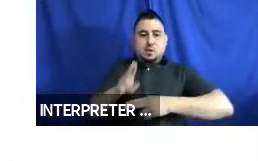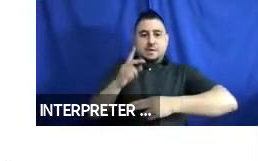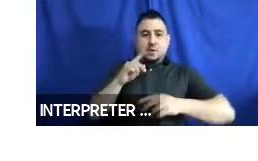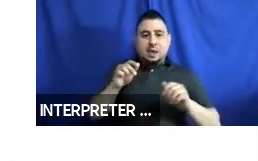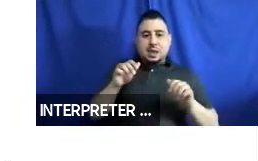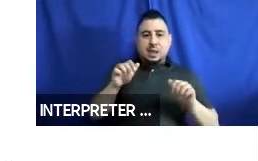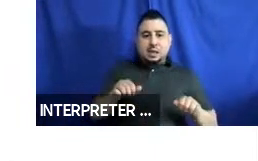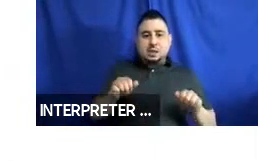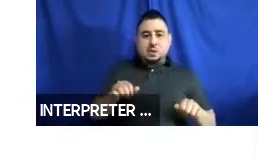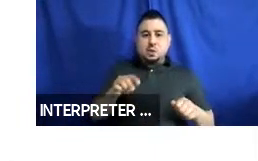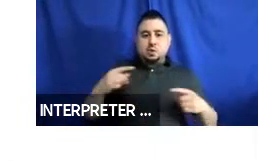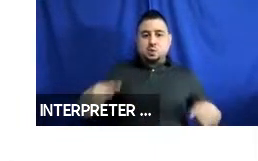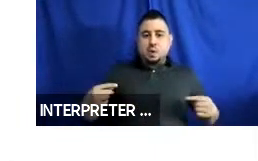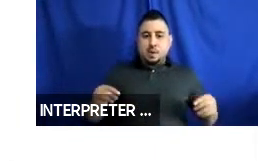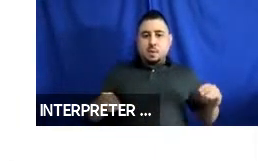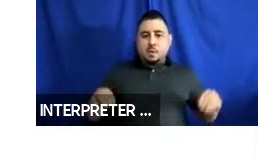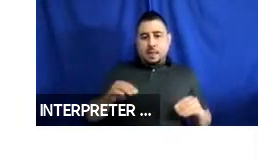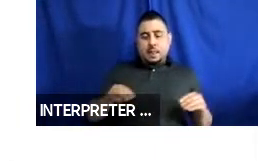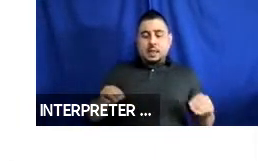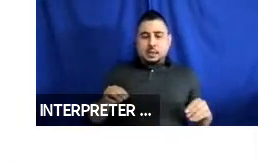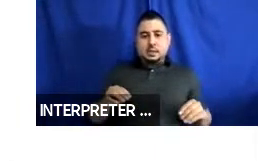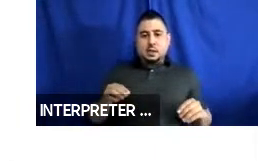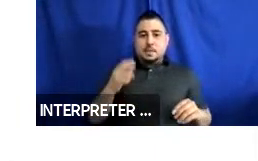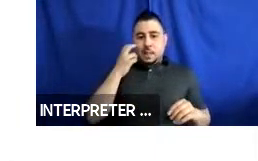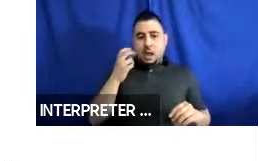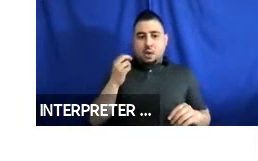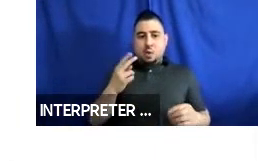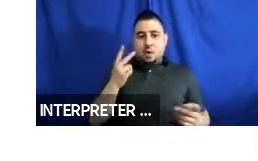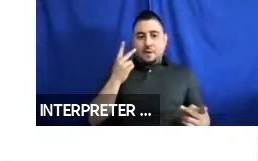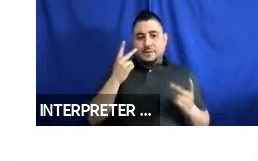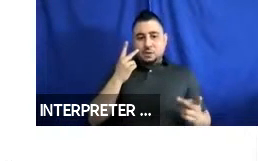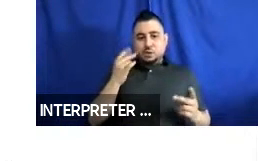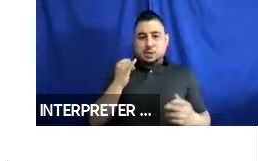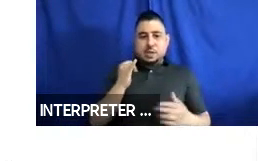use wheeled mobility devices, who are blind or visually impaired, and who use walking